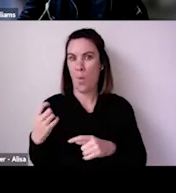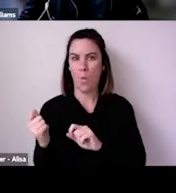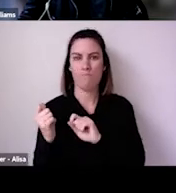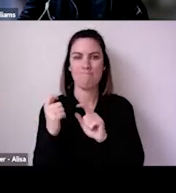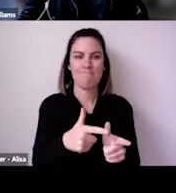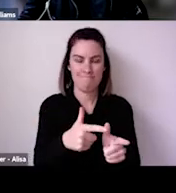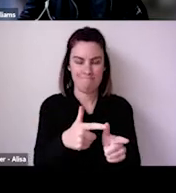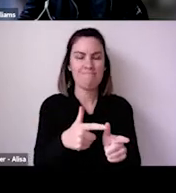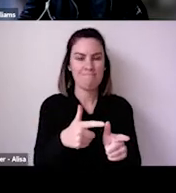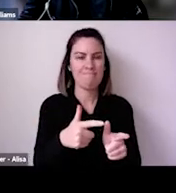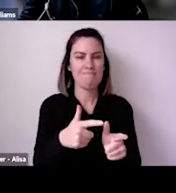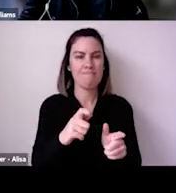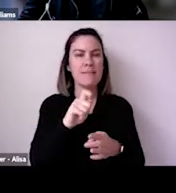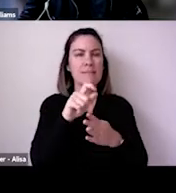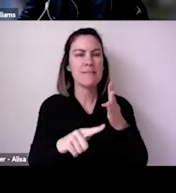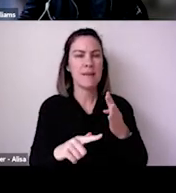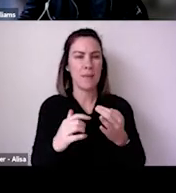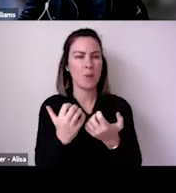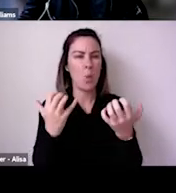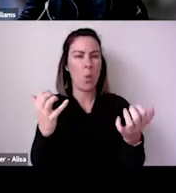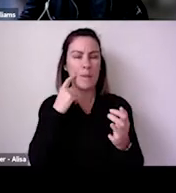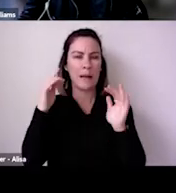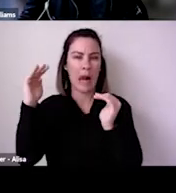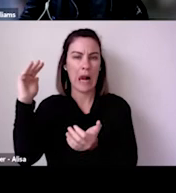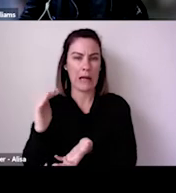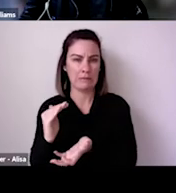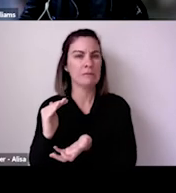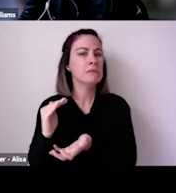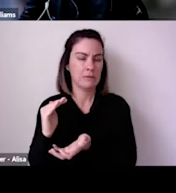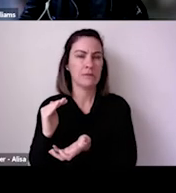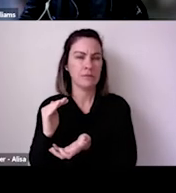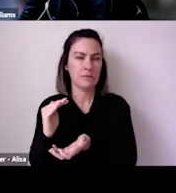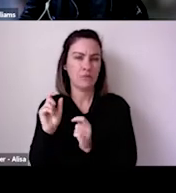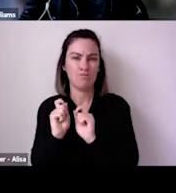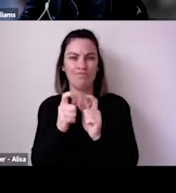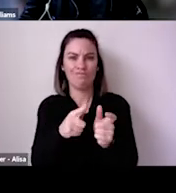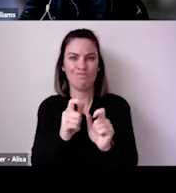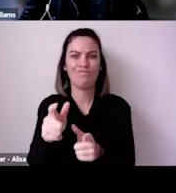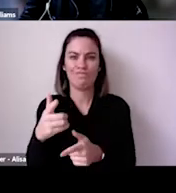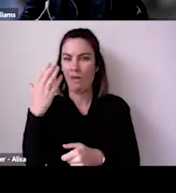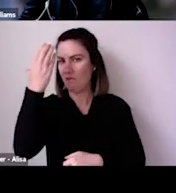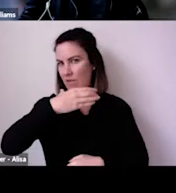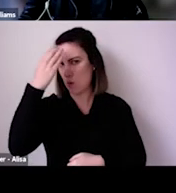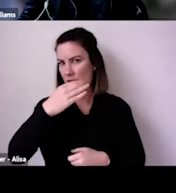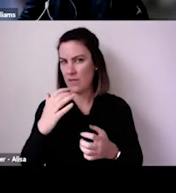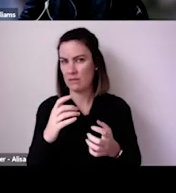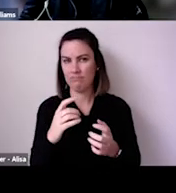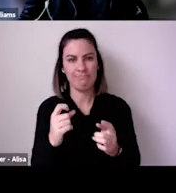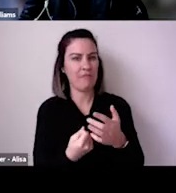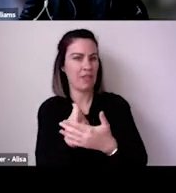Meanwhile, we were looking at Australia and New Zealand saying oh, my gosh, you've got